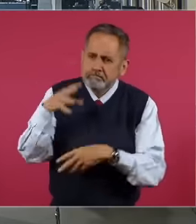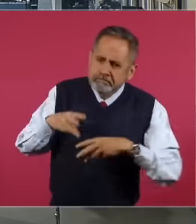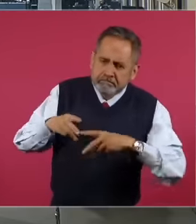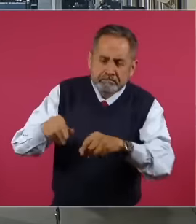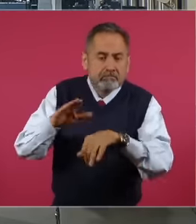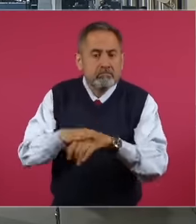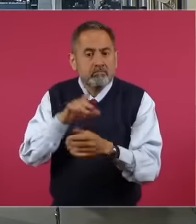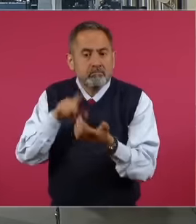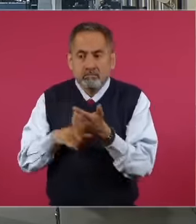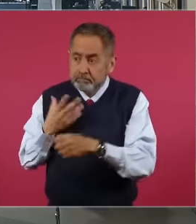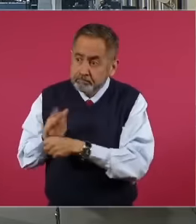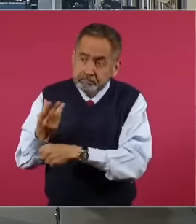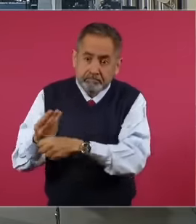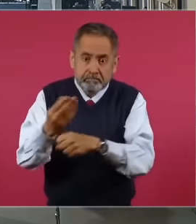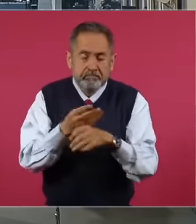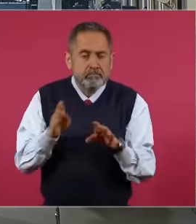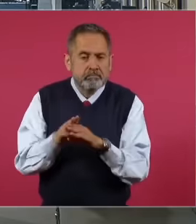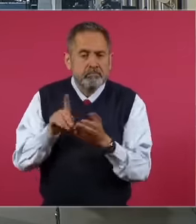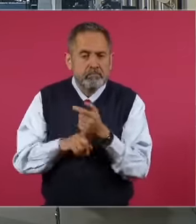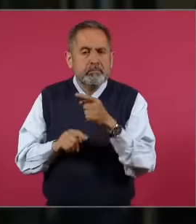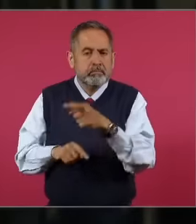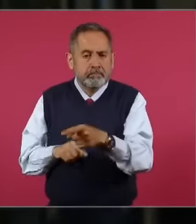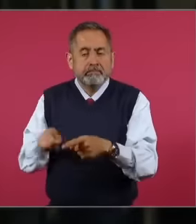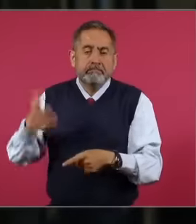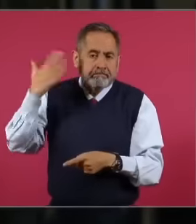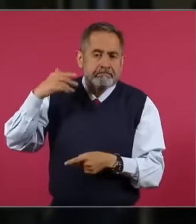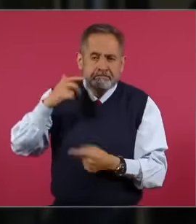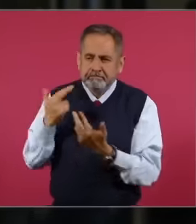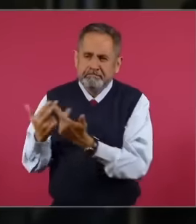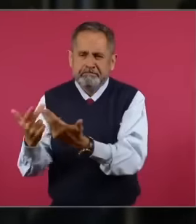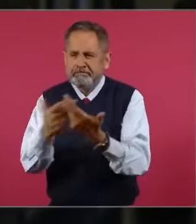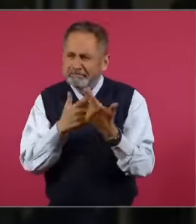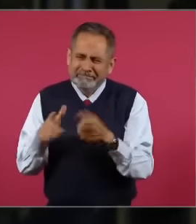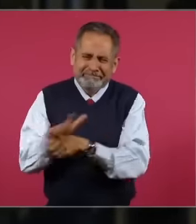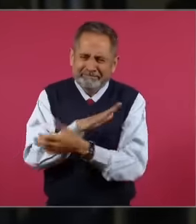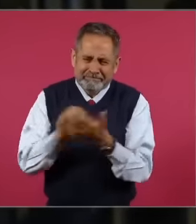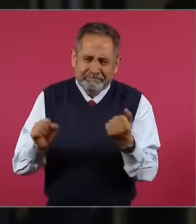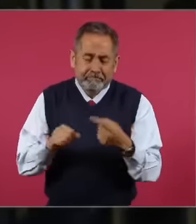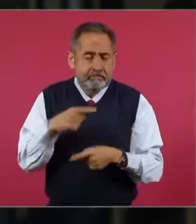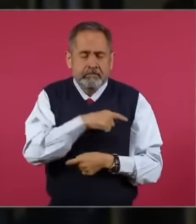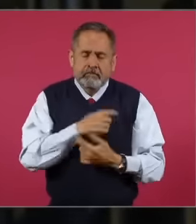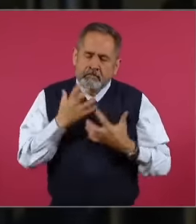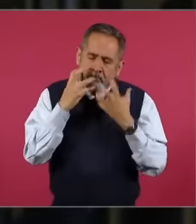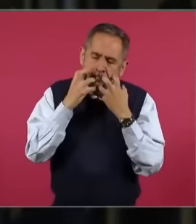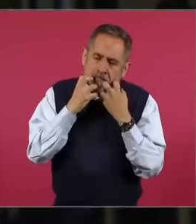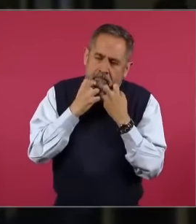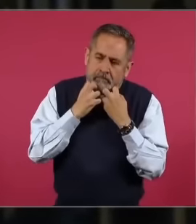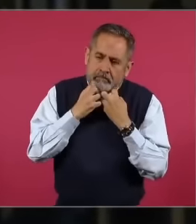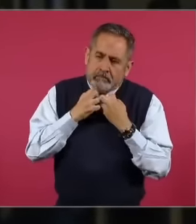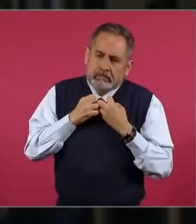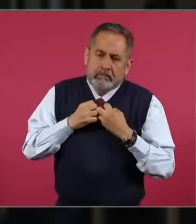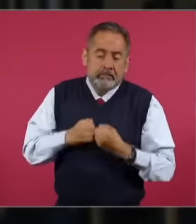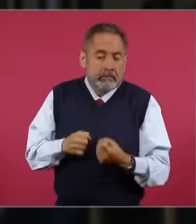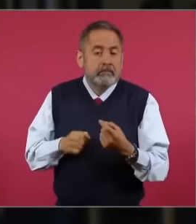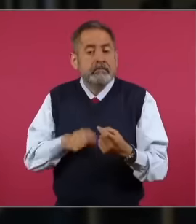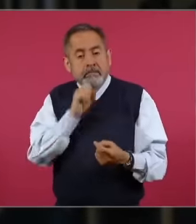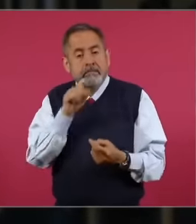coating works have destroyed a large part. For her, it has also been an ecocide. Angélica